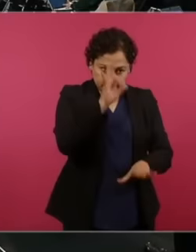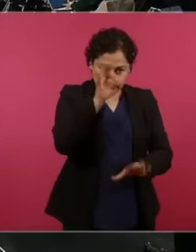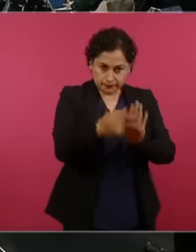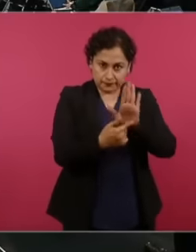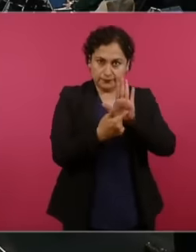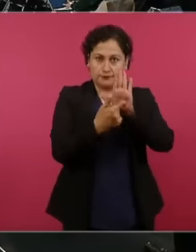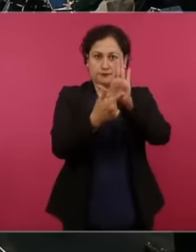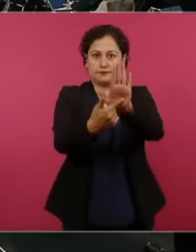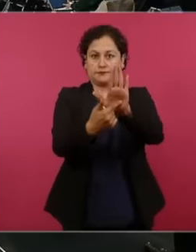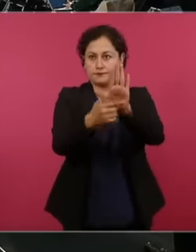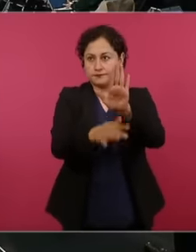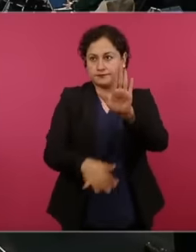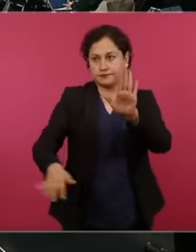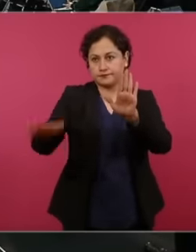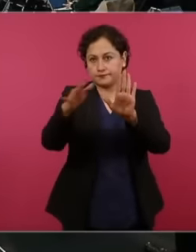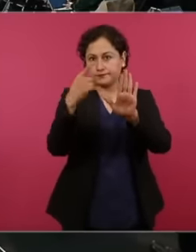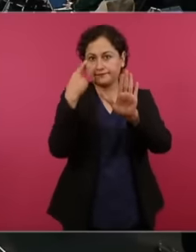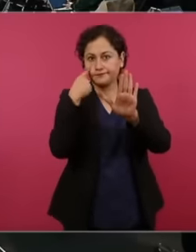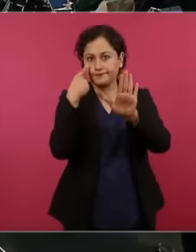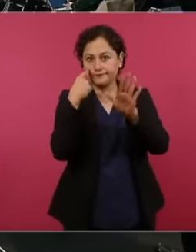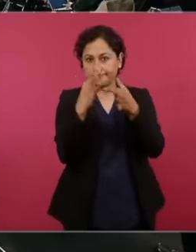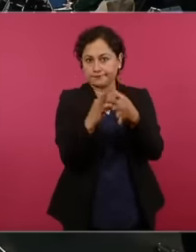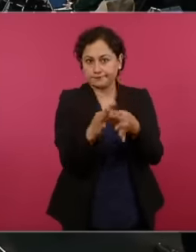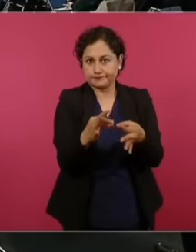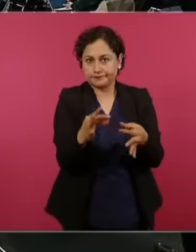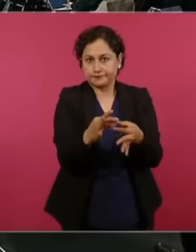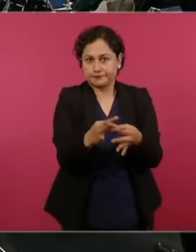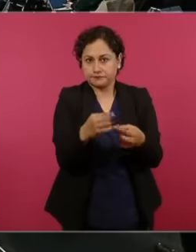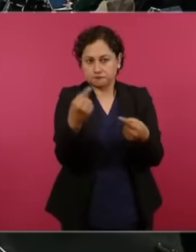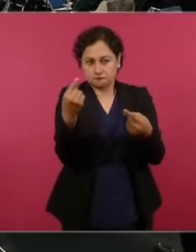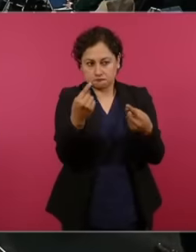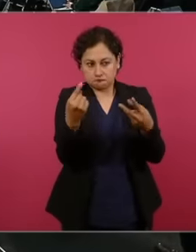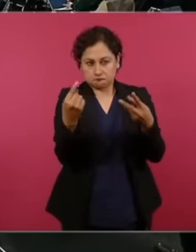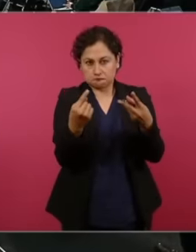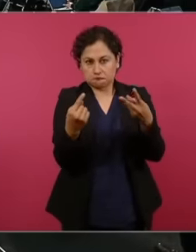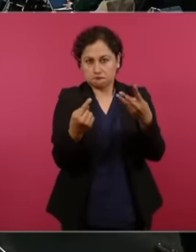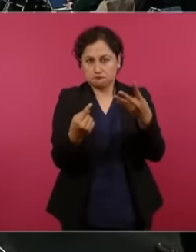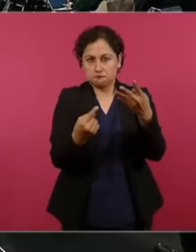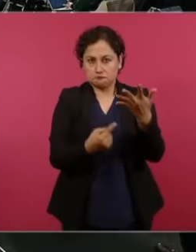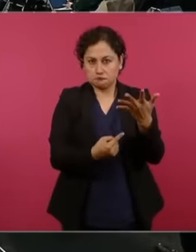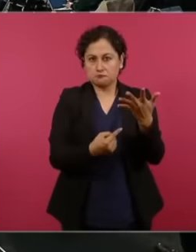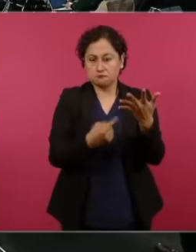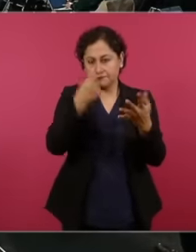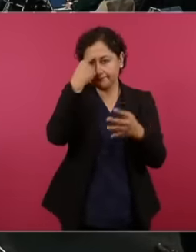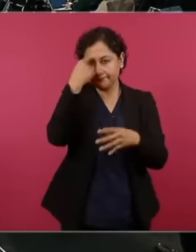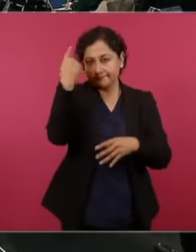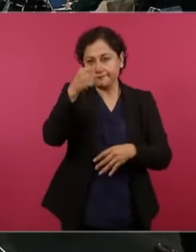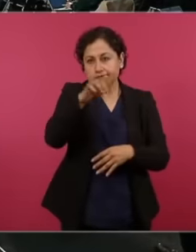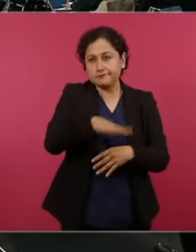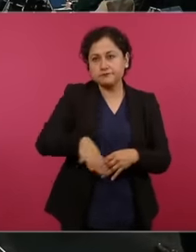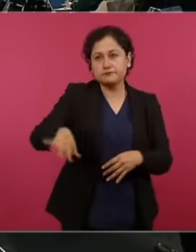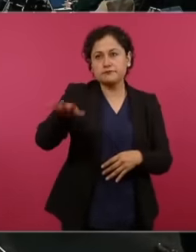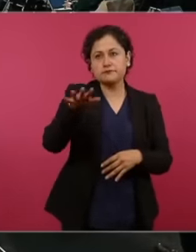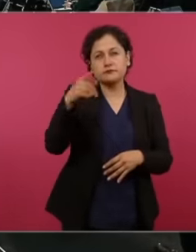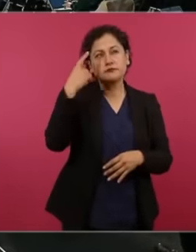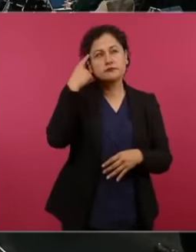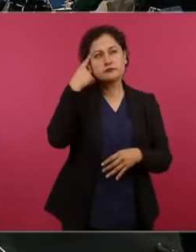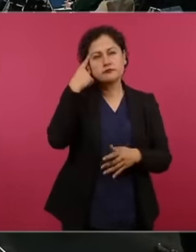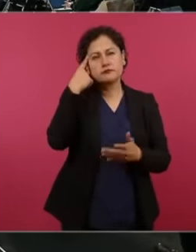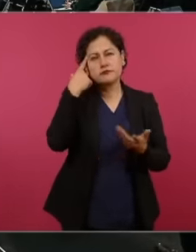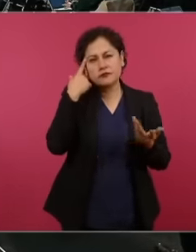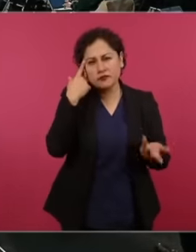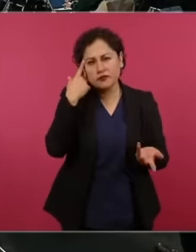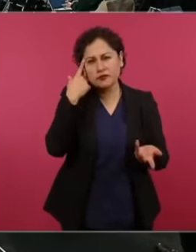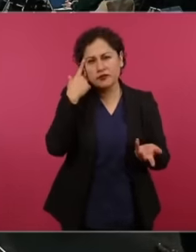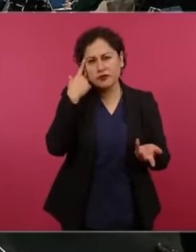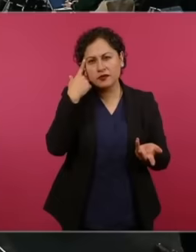explain what the goings-on of the company is like.